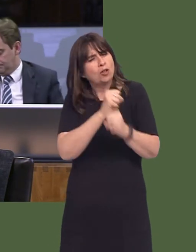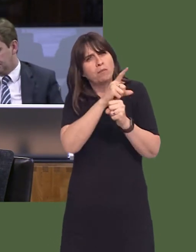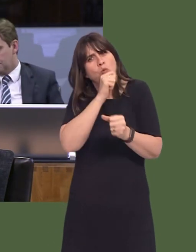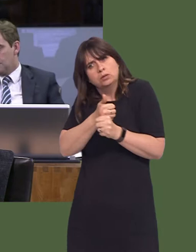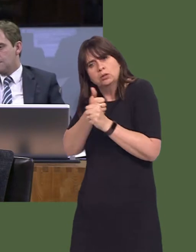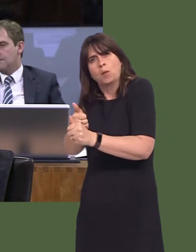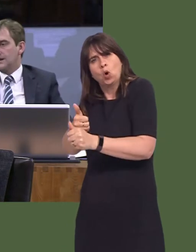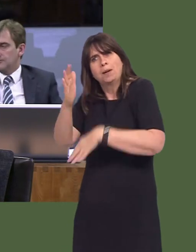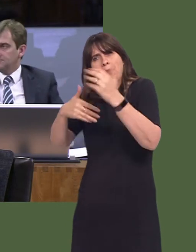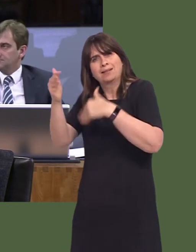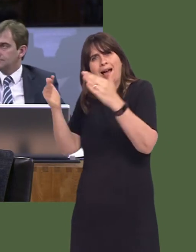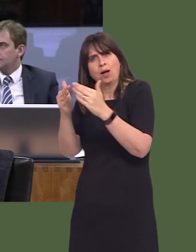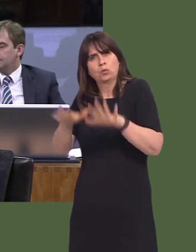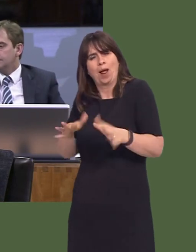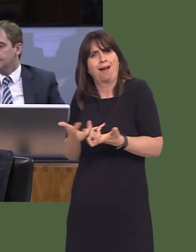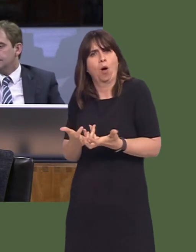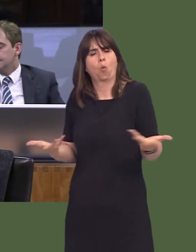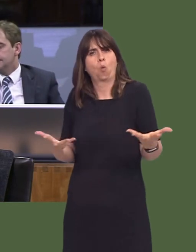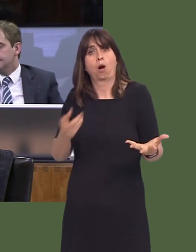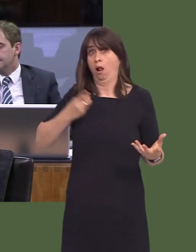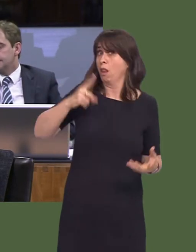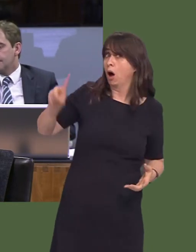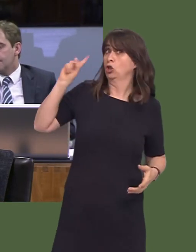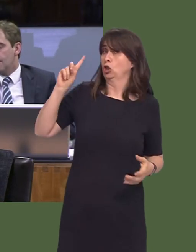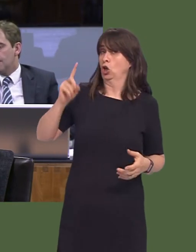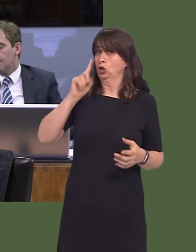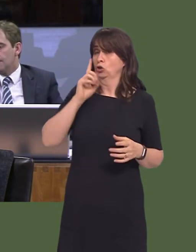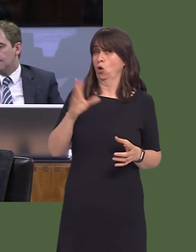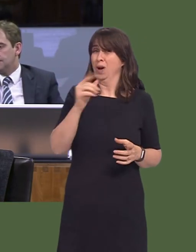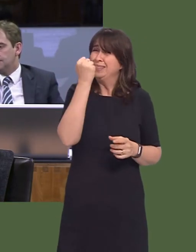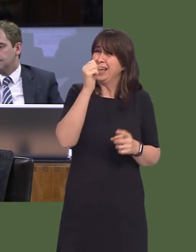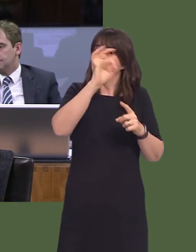building in Wales? Because, as I said, last year alone we saw a 10 per cent decrease in